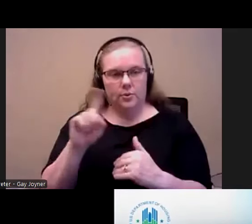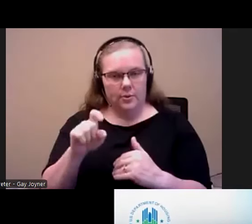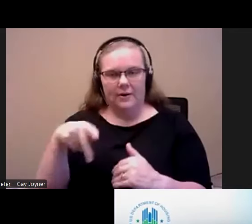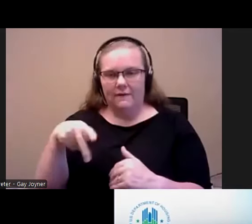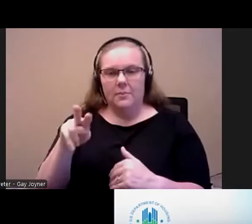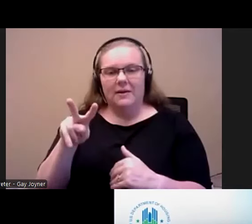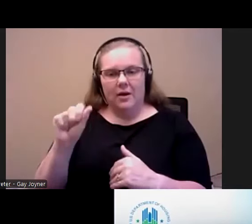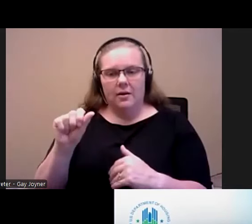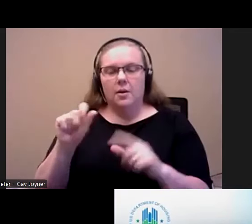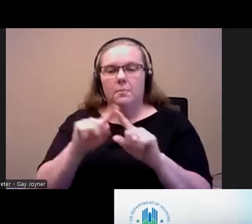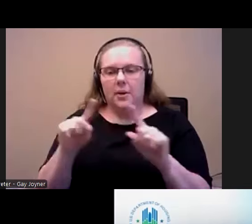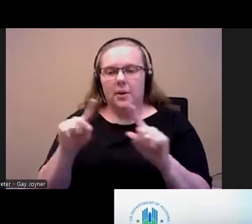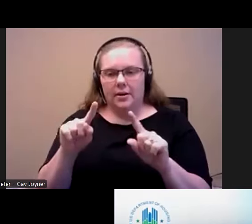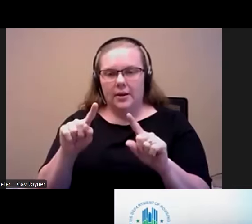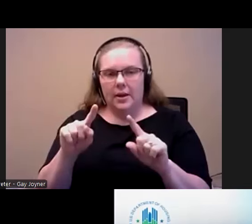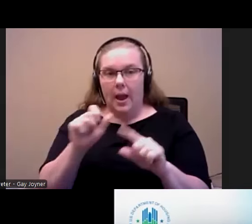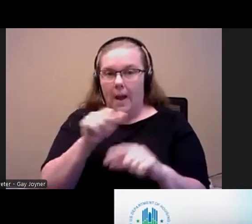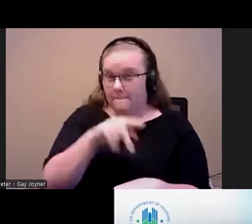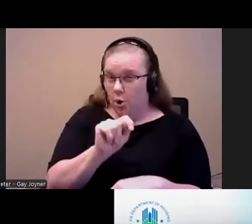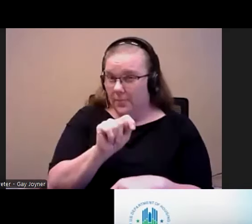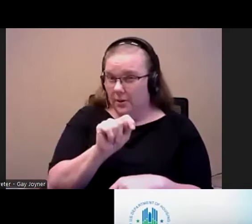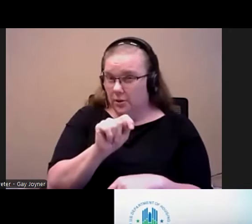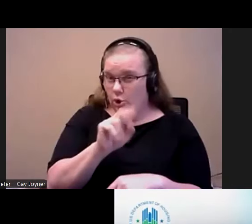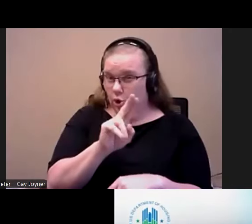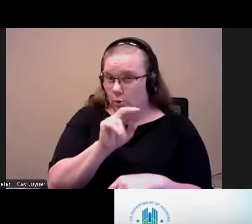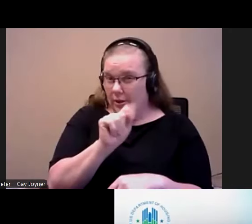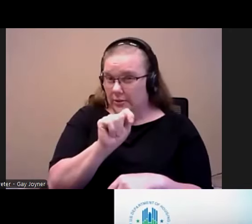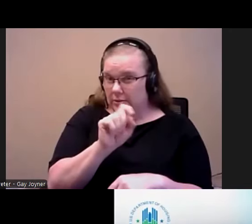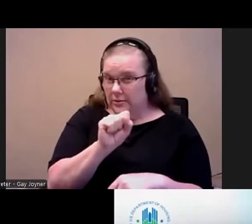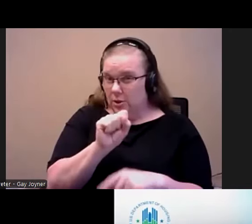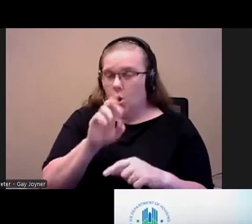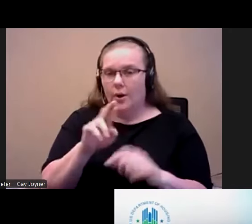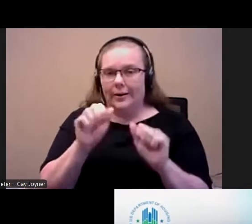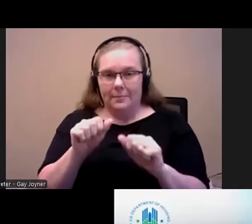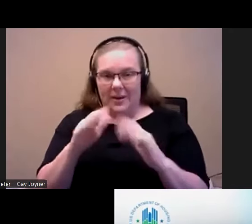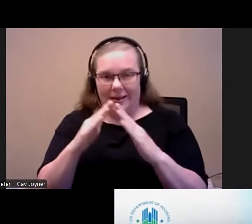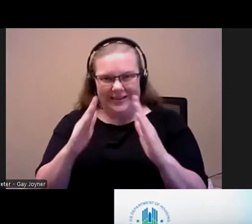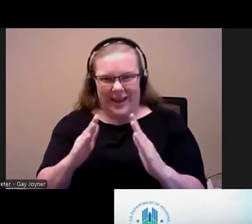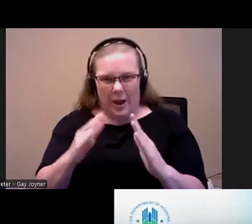Units or apartment units or can it be used in a townhome or is it always apartments?